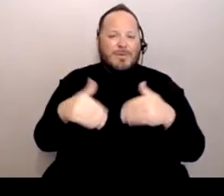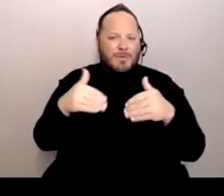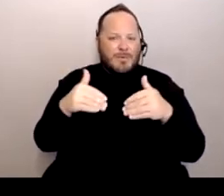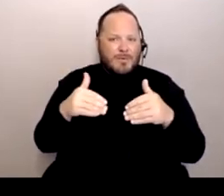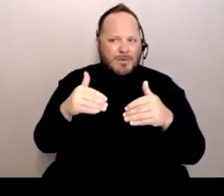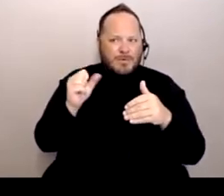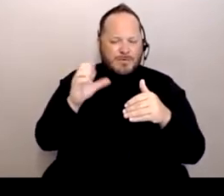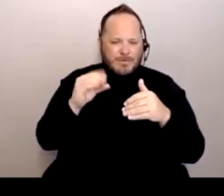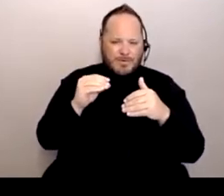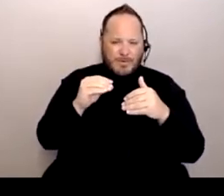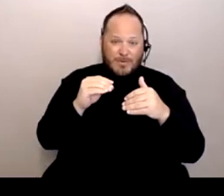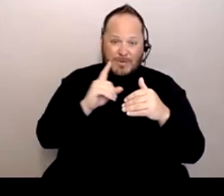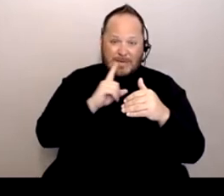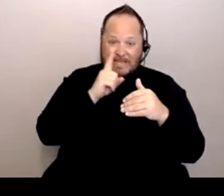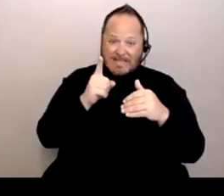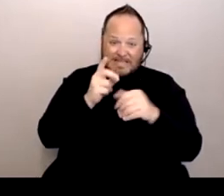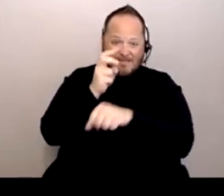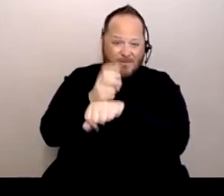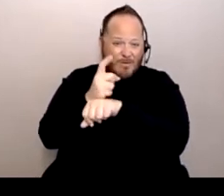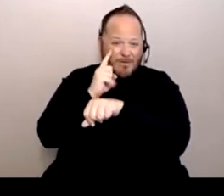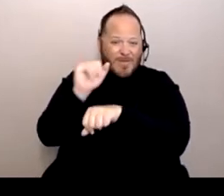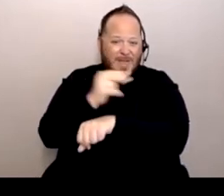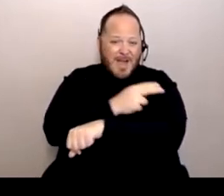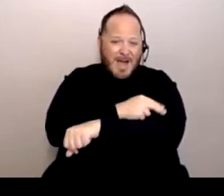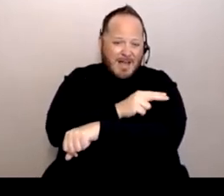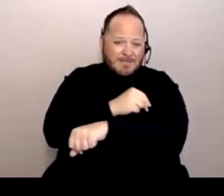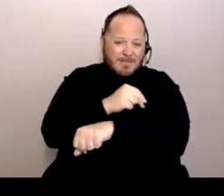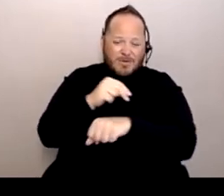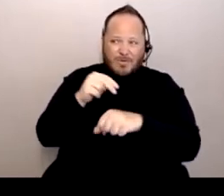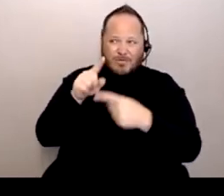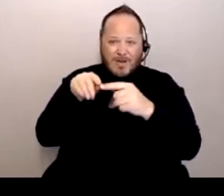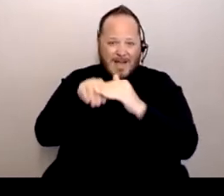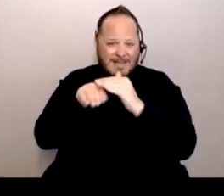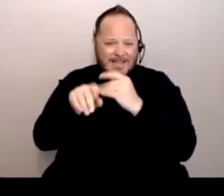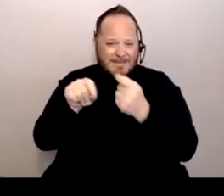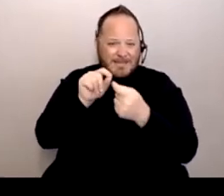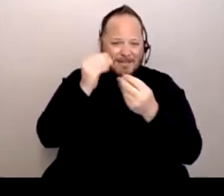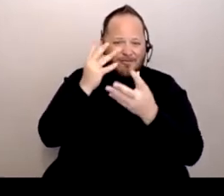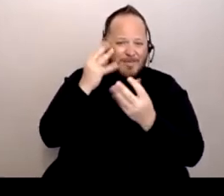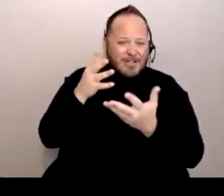for that hospital to access X and Y information. They didn't have enough services